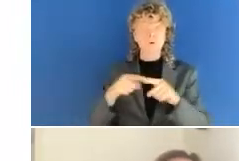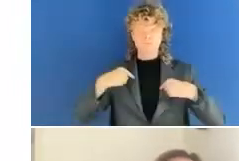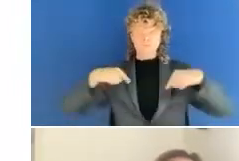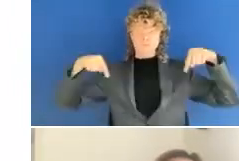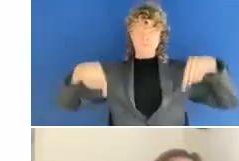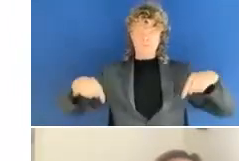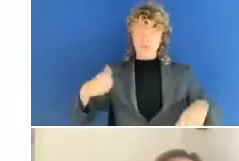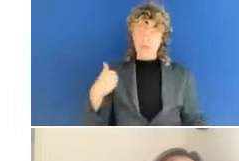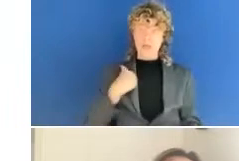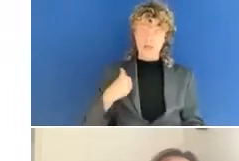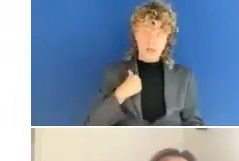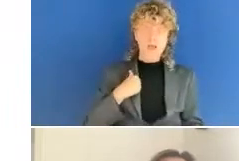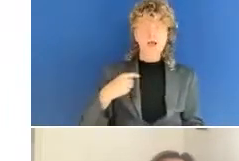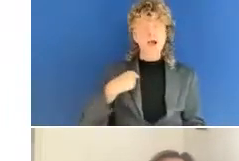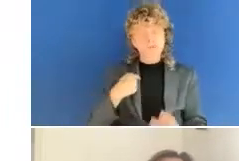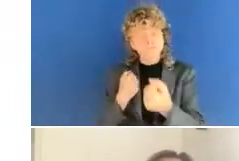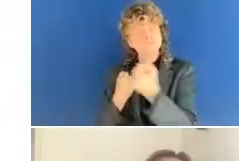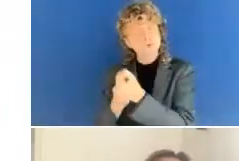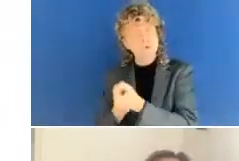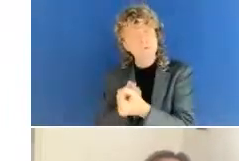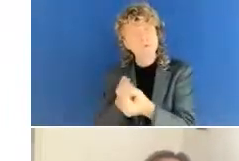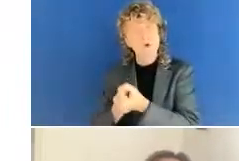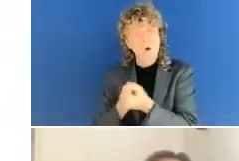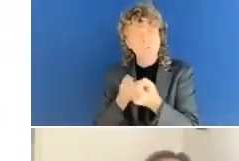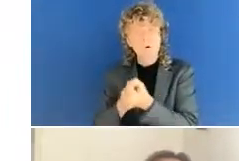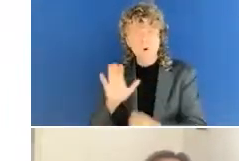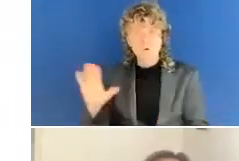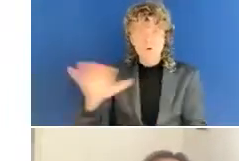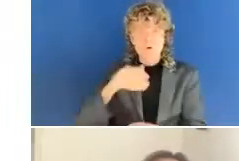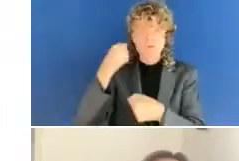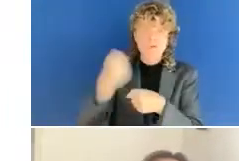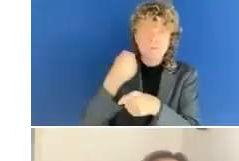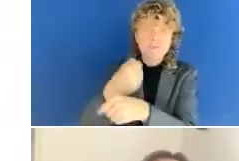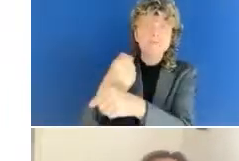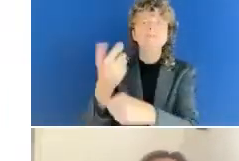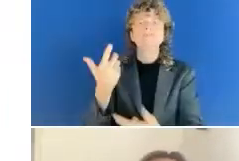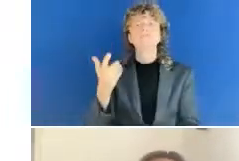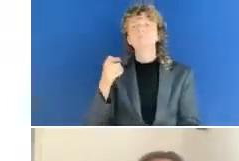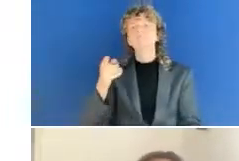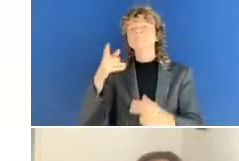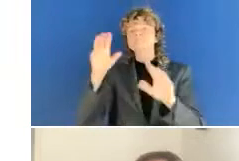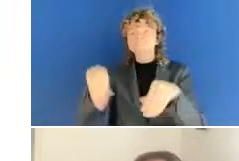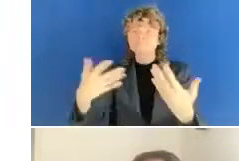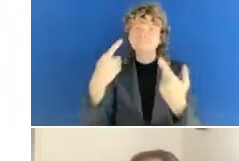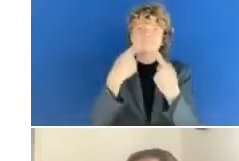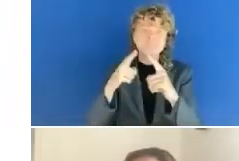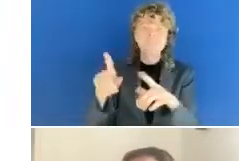in their work in delivering web development services, role-based training and education,